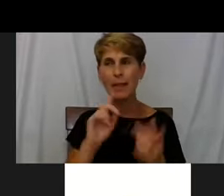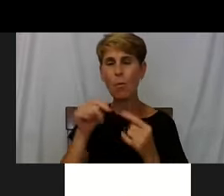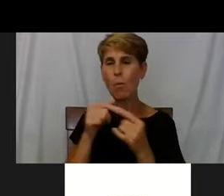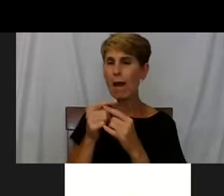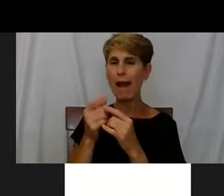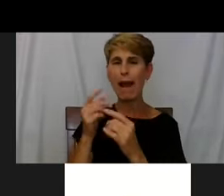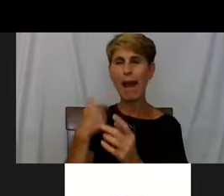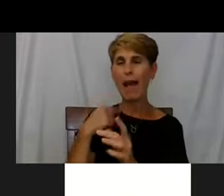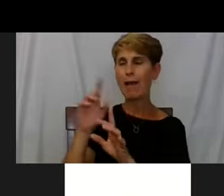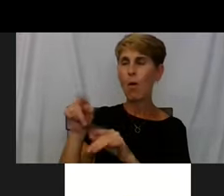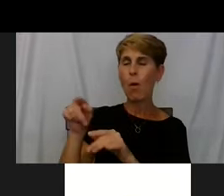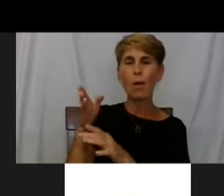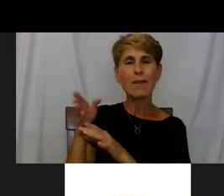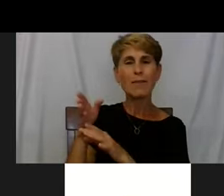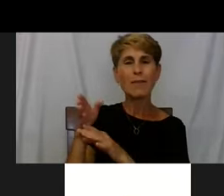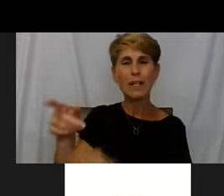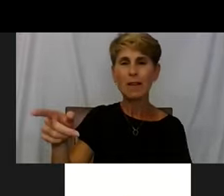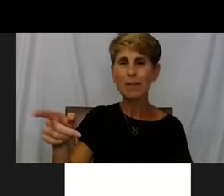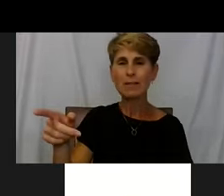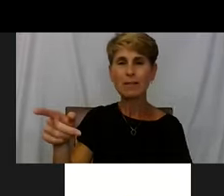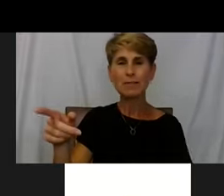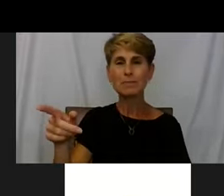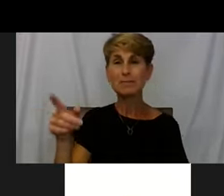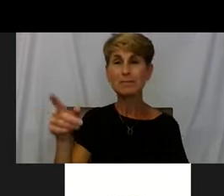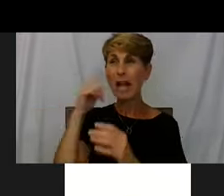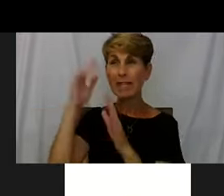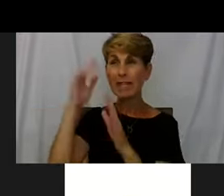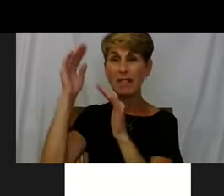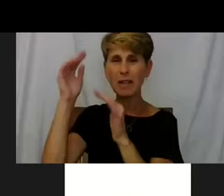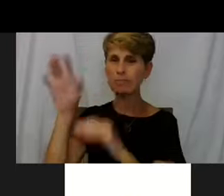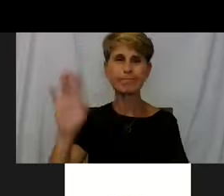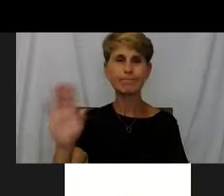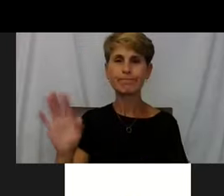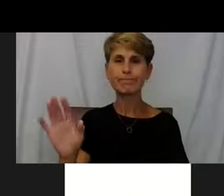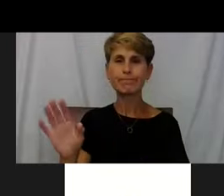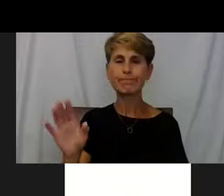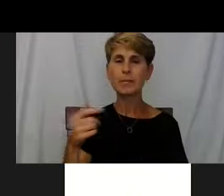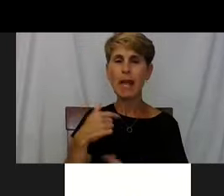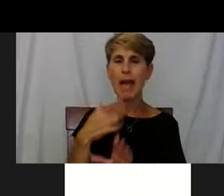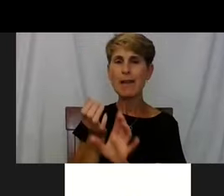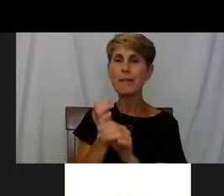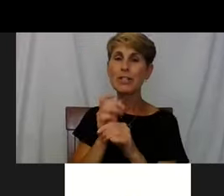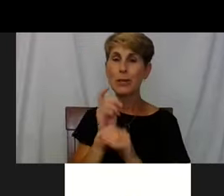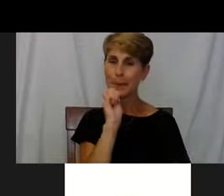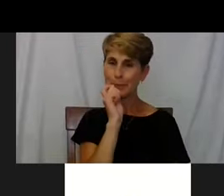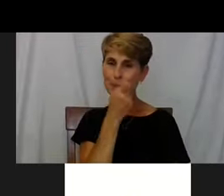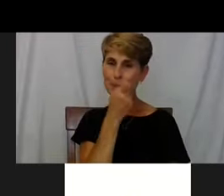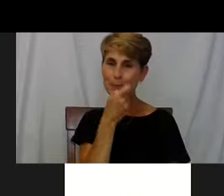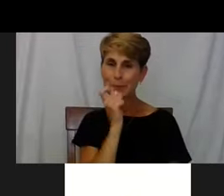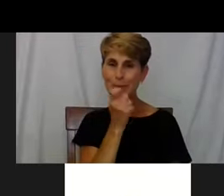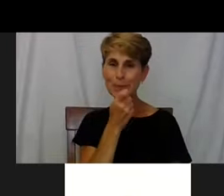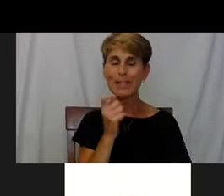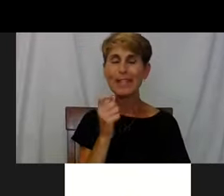I have no expectations whatsoever. I always make sure I have lipstick on because you still gotta look good